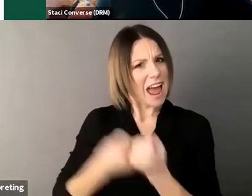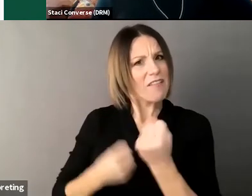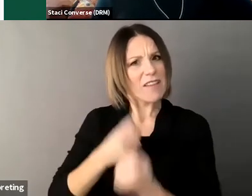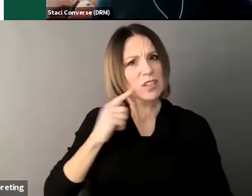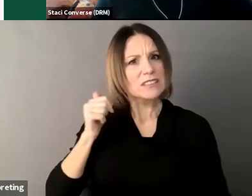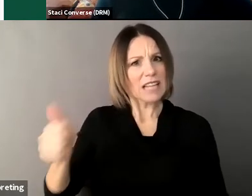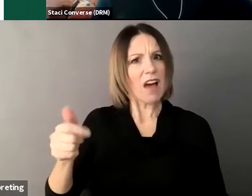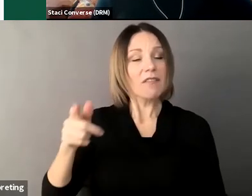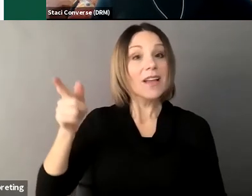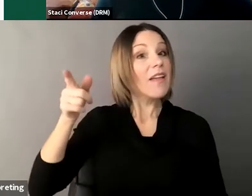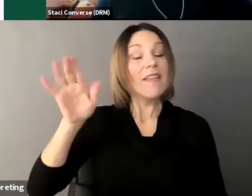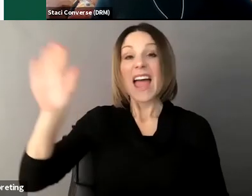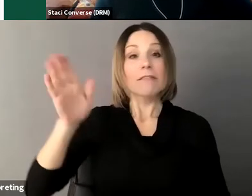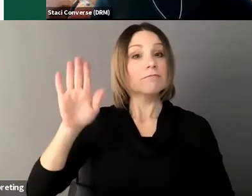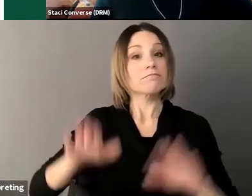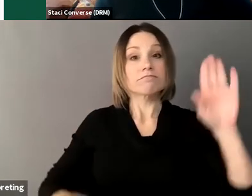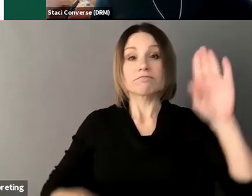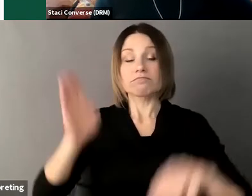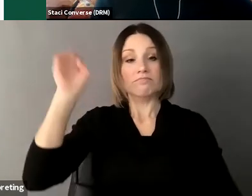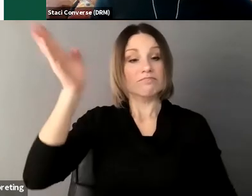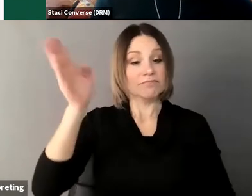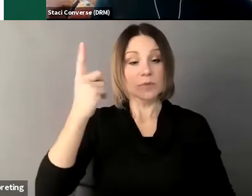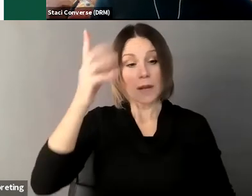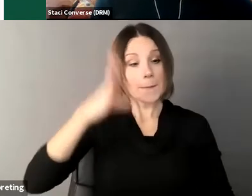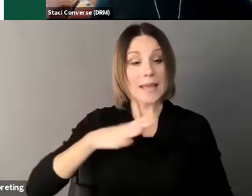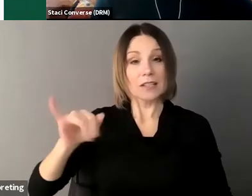and this is from Joshua Wiedemann and he said I feel